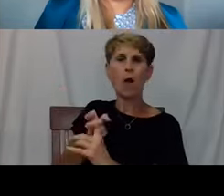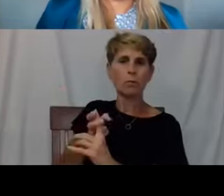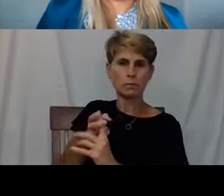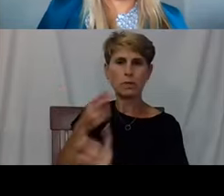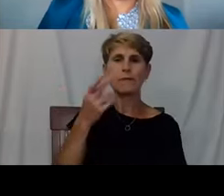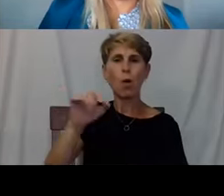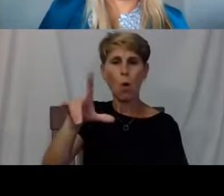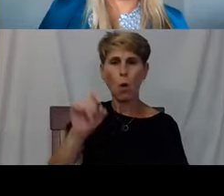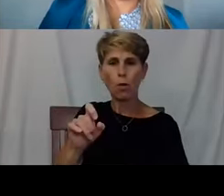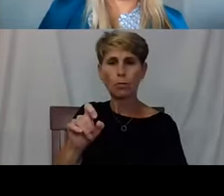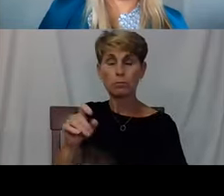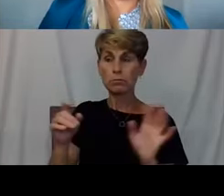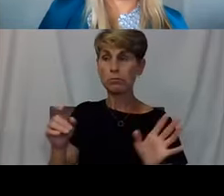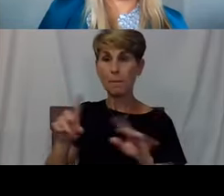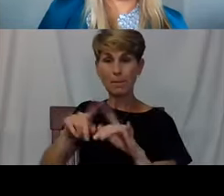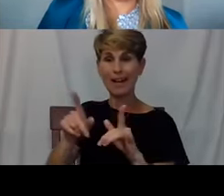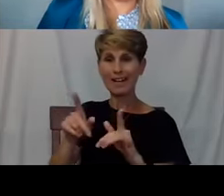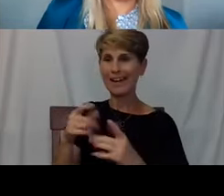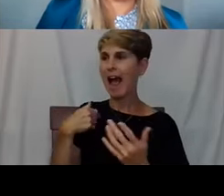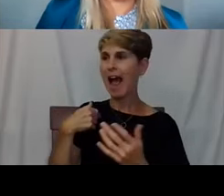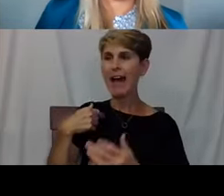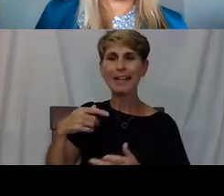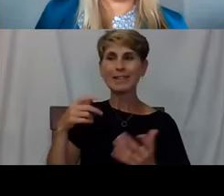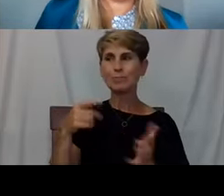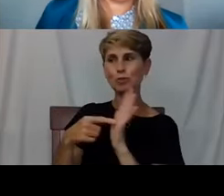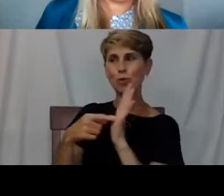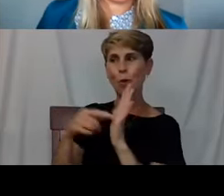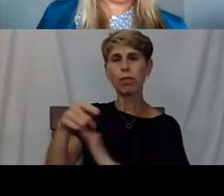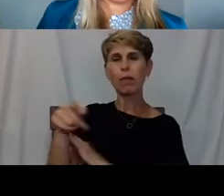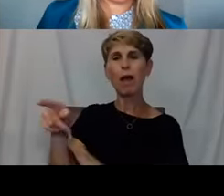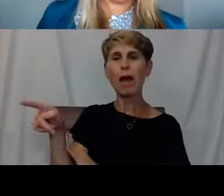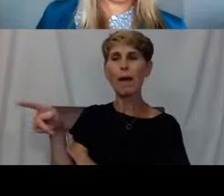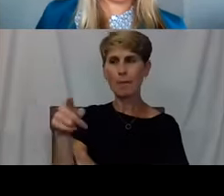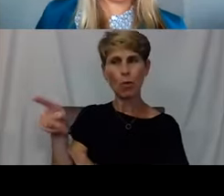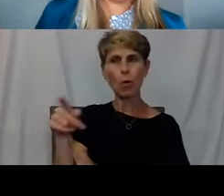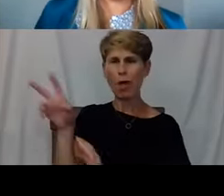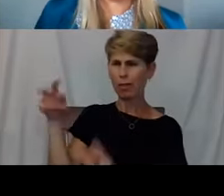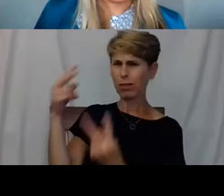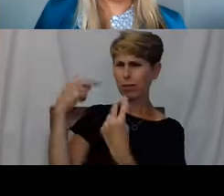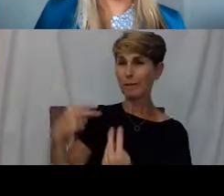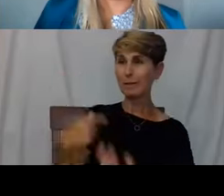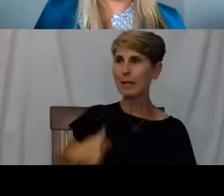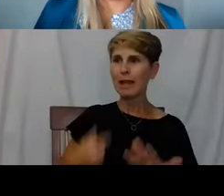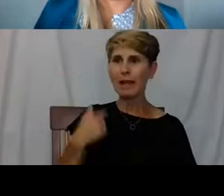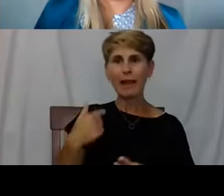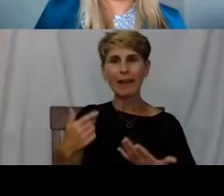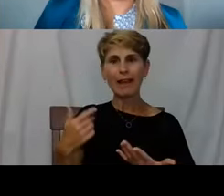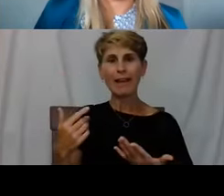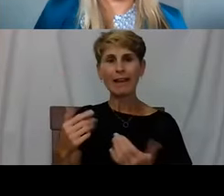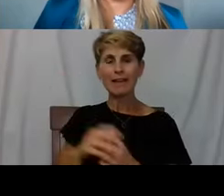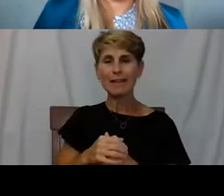Hey, it's nice out maybe for a robot to be there for other people. And I think I got that got shown to me